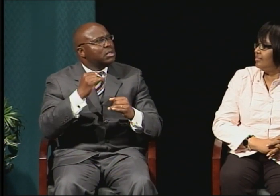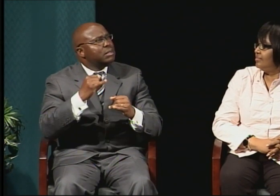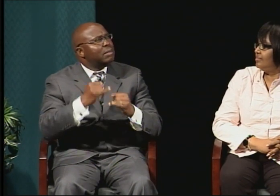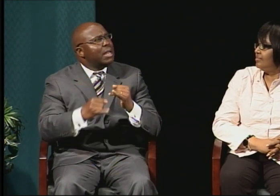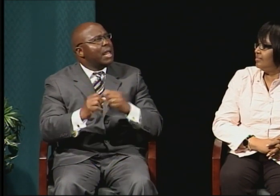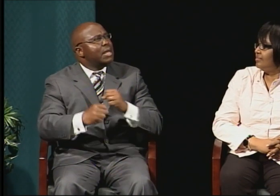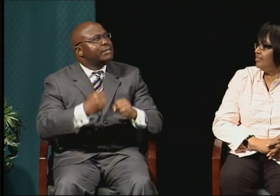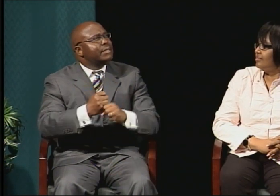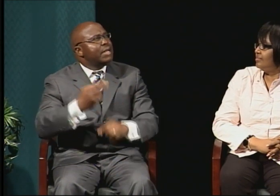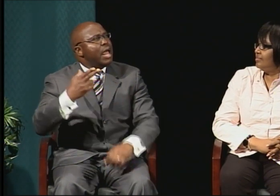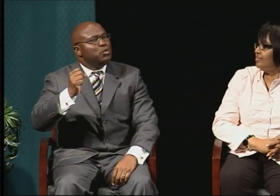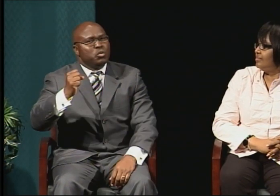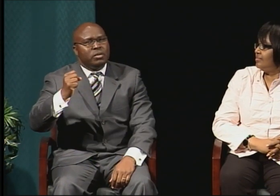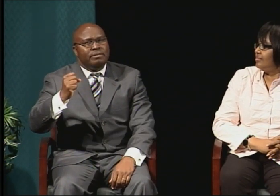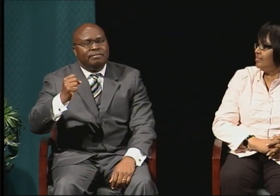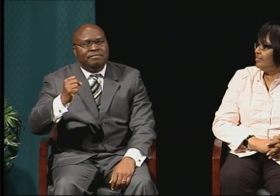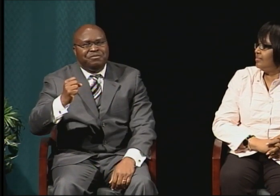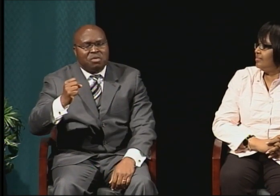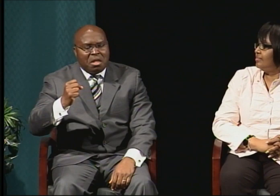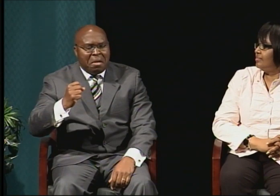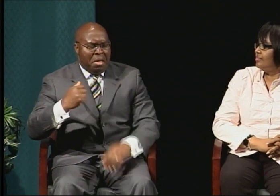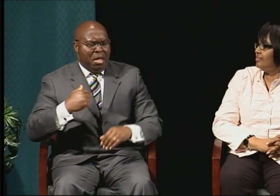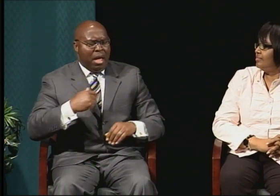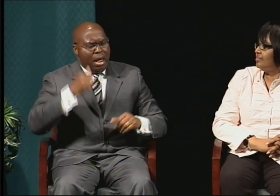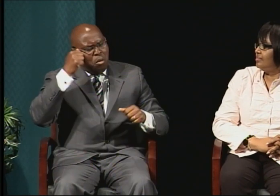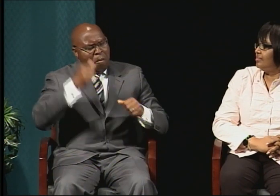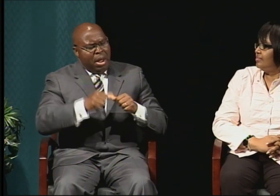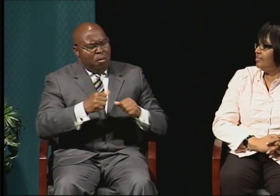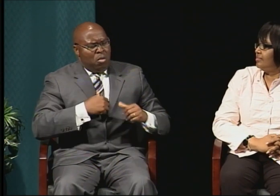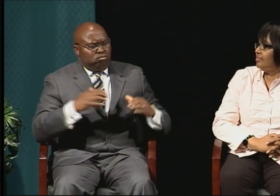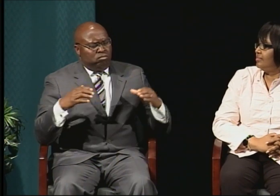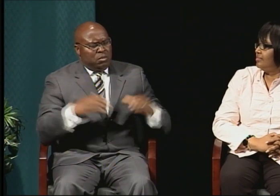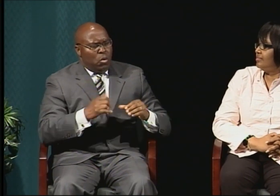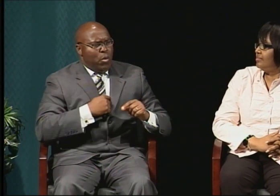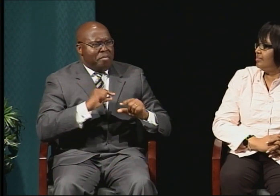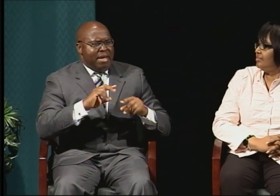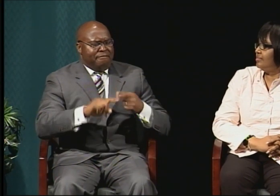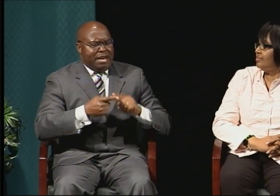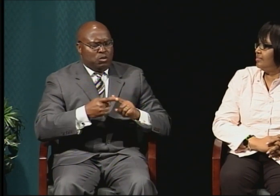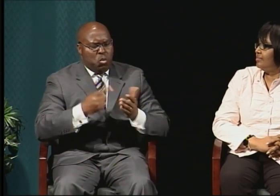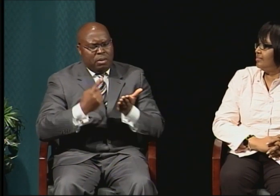I was having a discussion with my friends about the future.